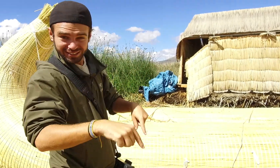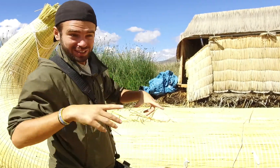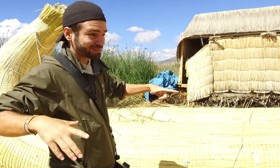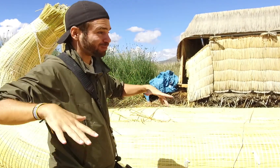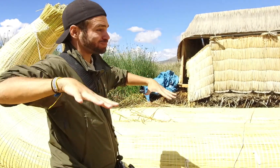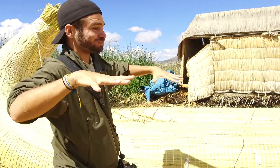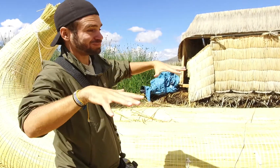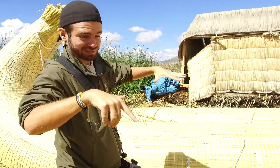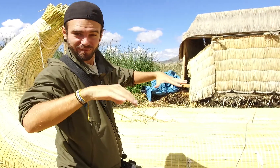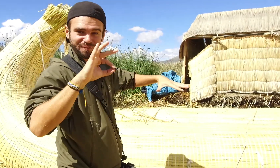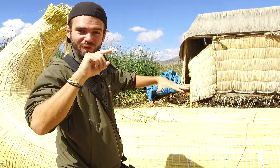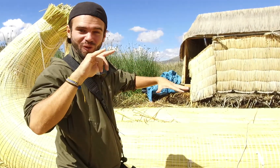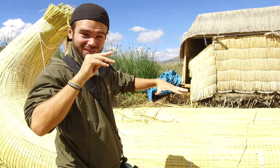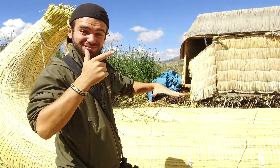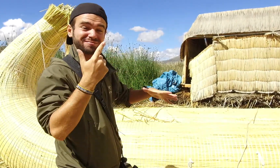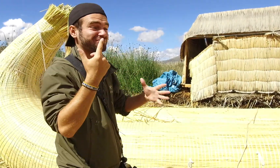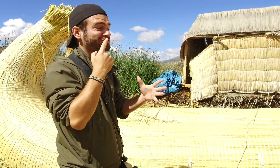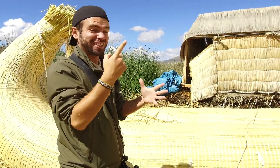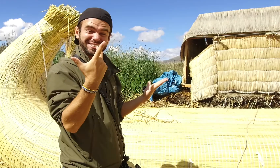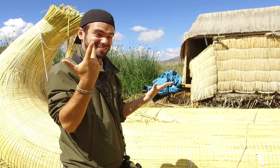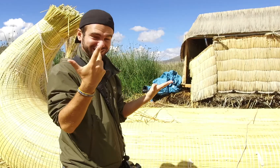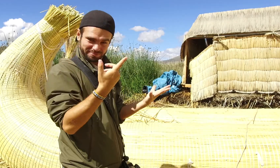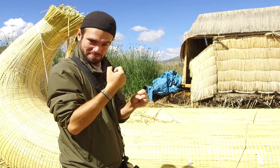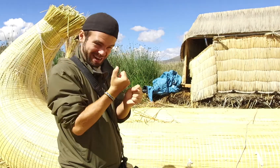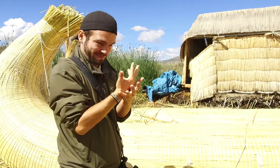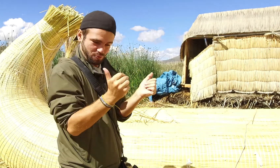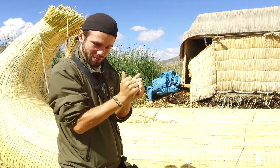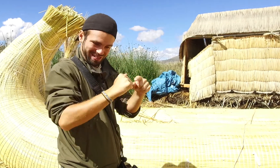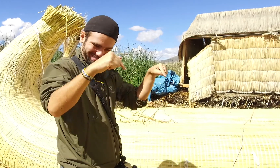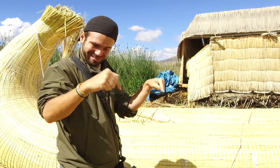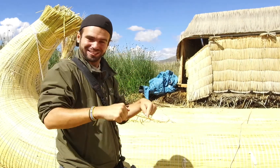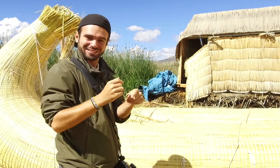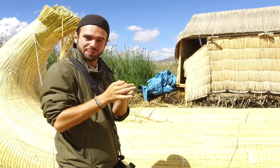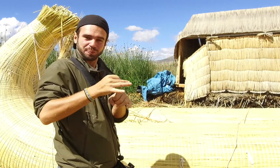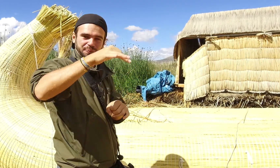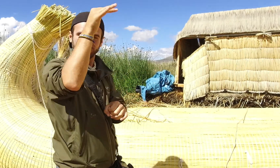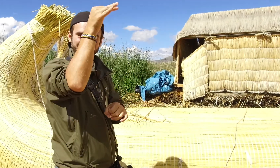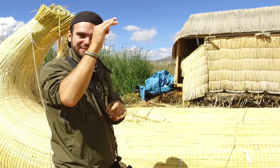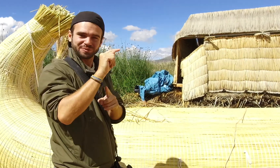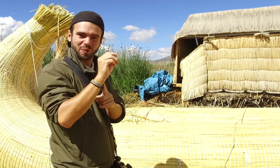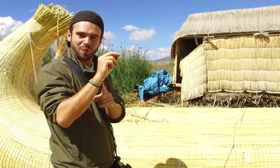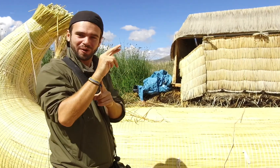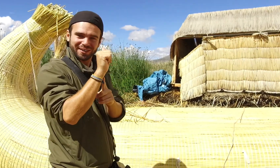The point is, everything you see here is being made with totora reeds.